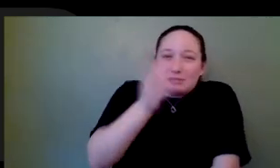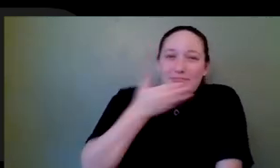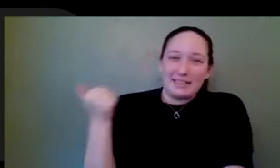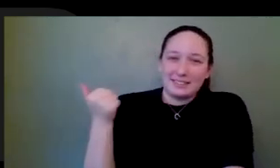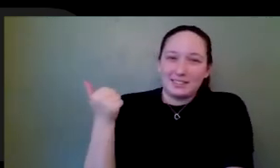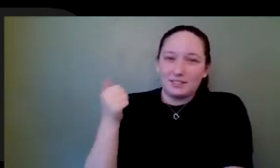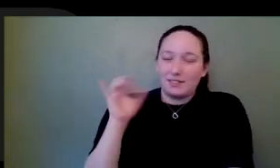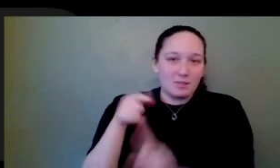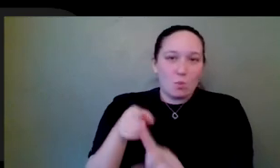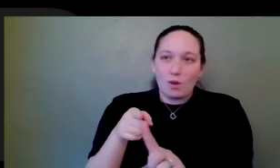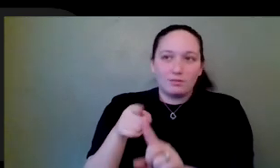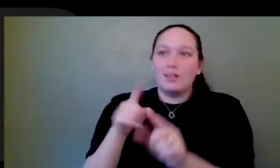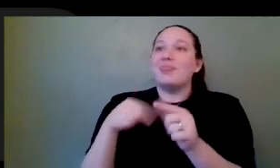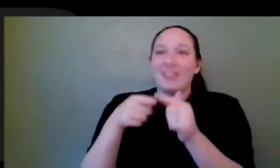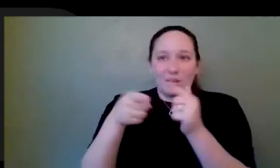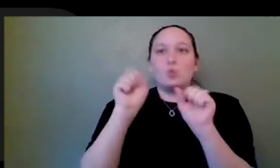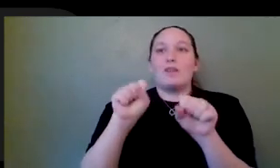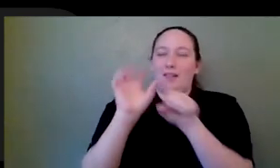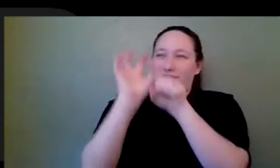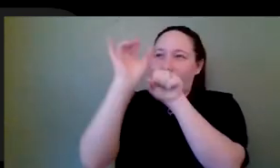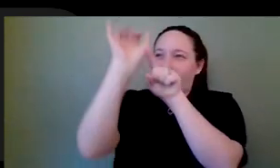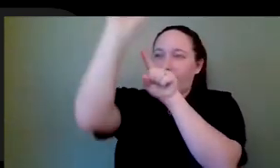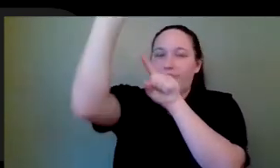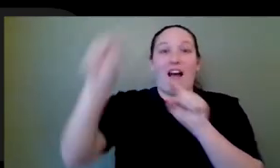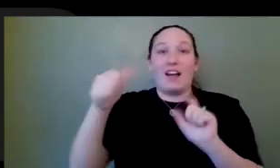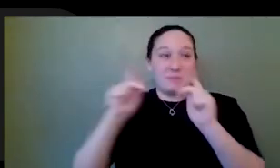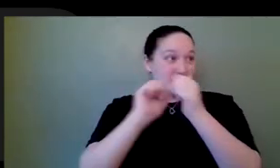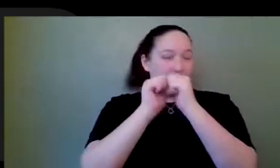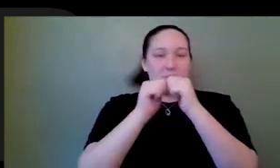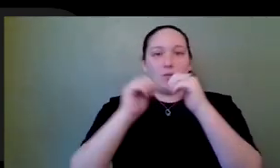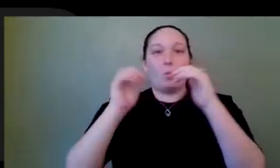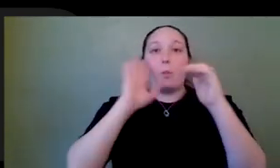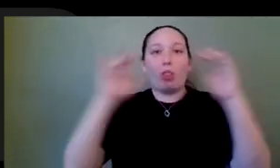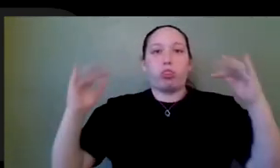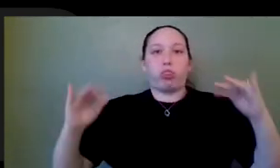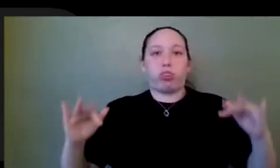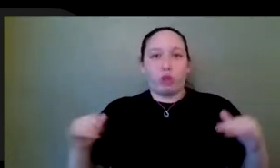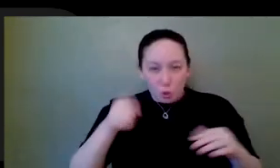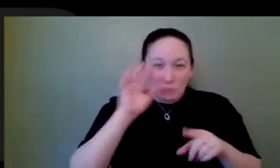harder for competition to be better than you. You will rise to the top and be the person who receives the job like we want the best that we can